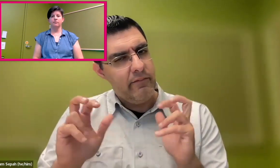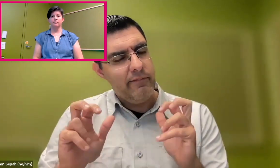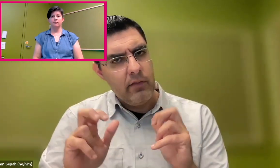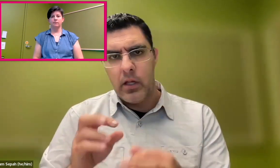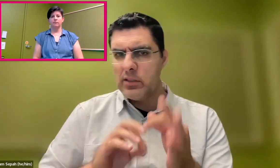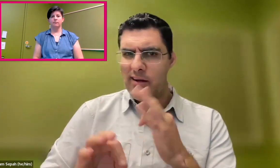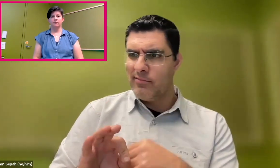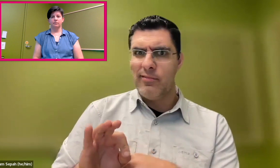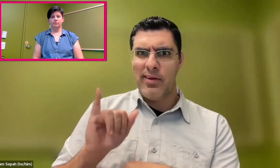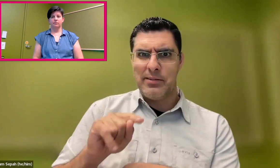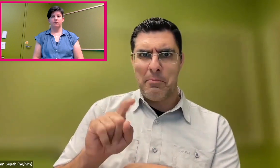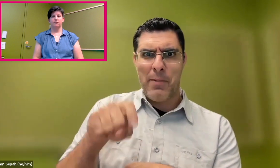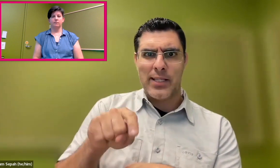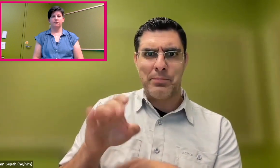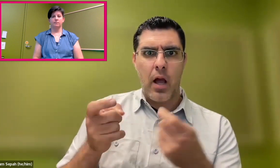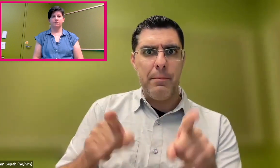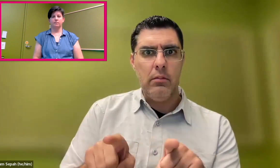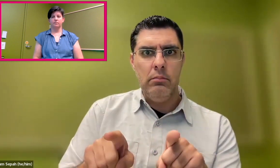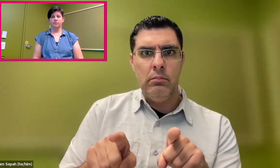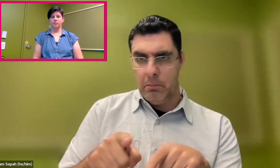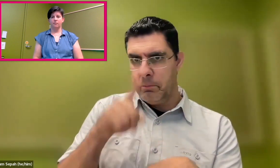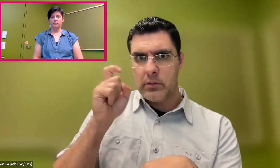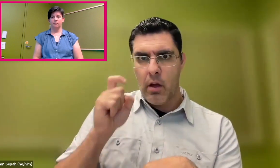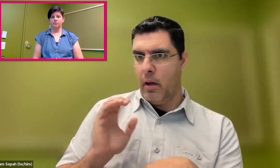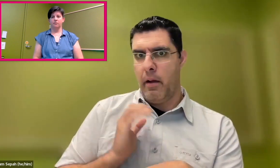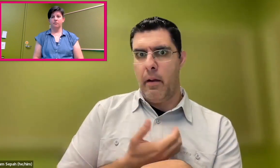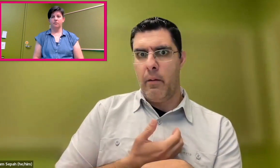as well. And that's not a nice-to-have, but it's a must-have.